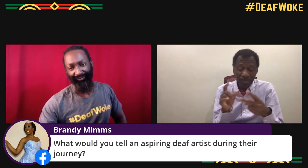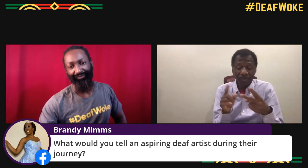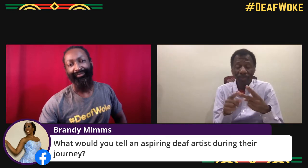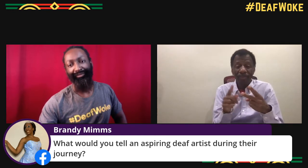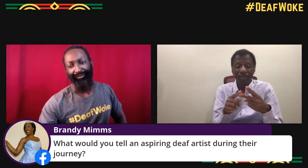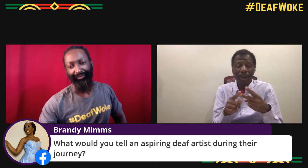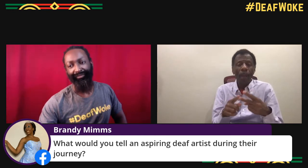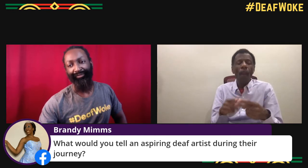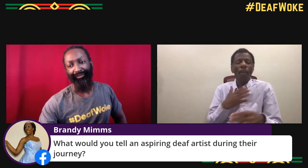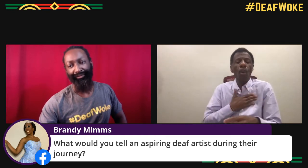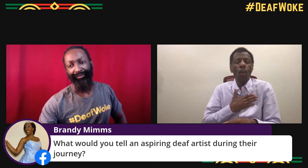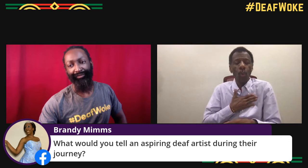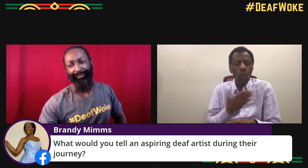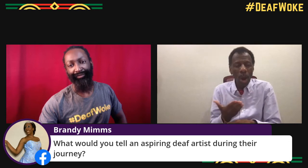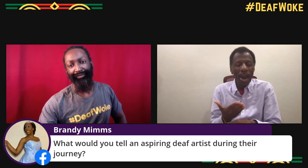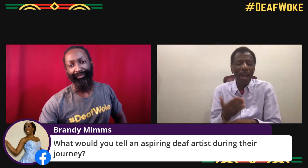First, understand it is hard work.